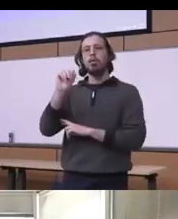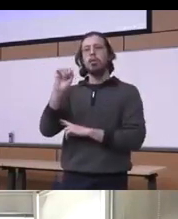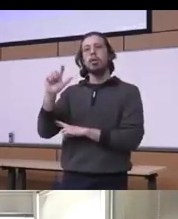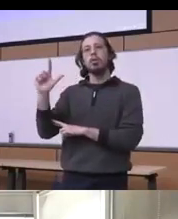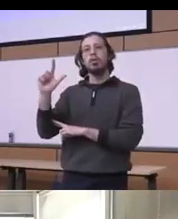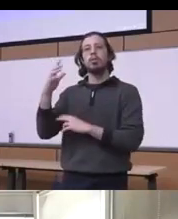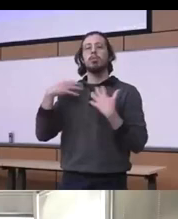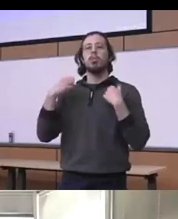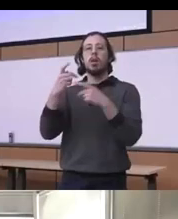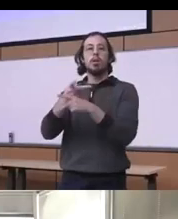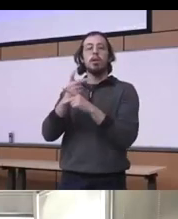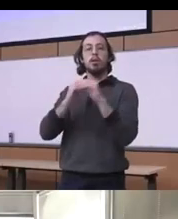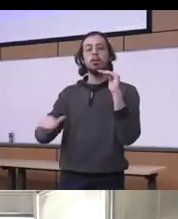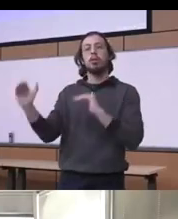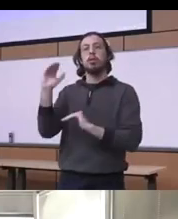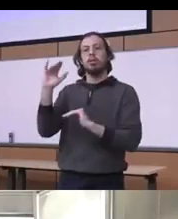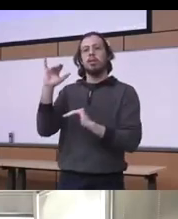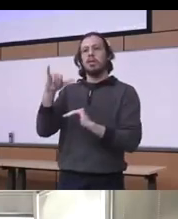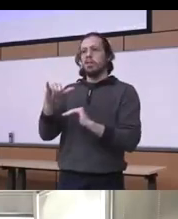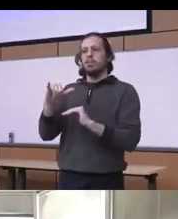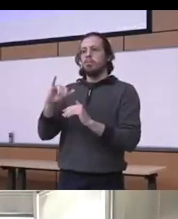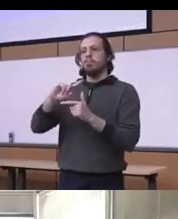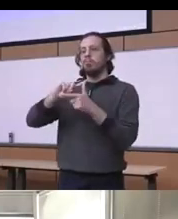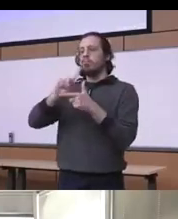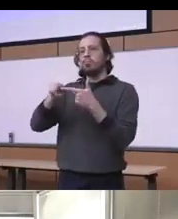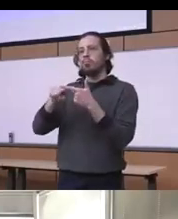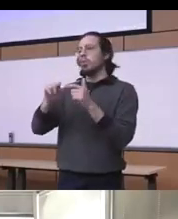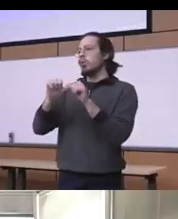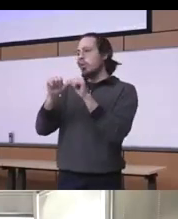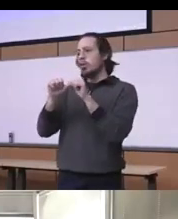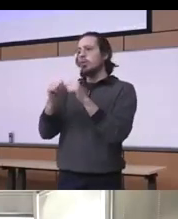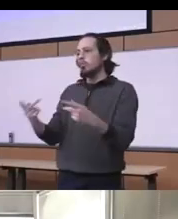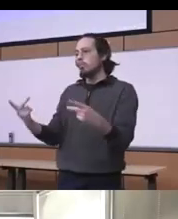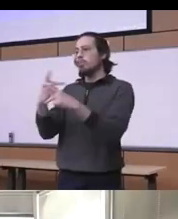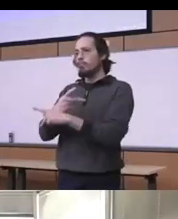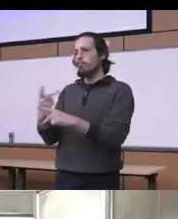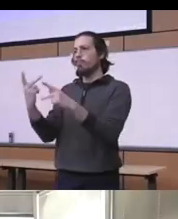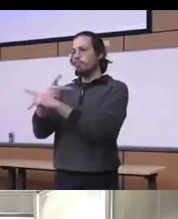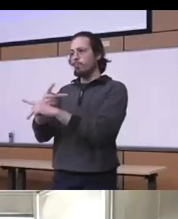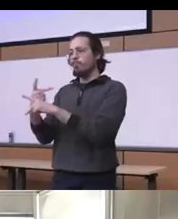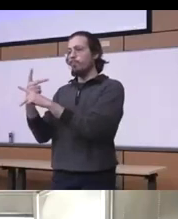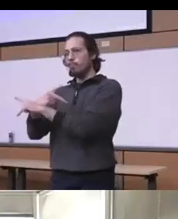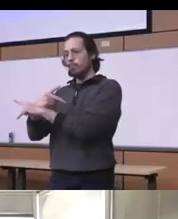basically they they worsened and they Amplified you know throughout that pandemic and we're